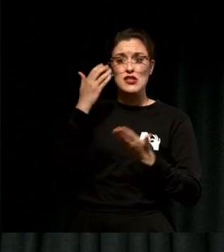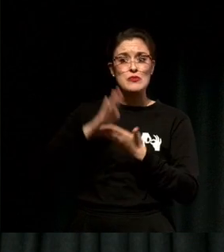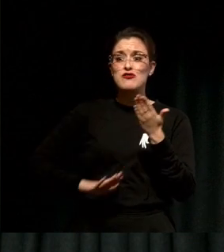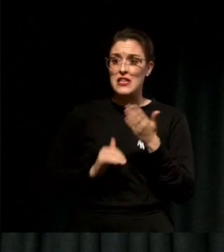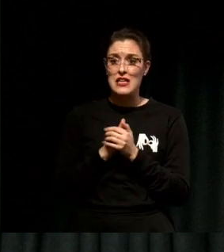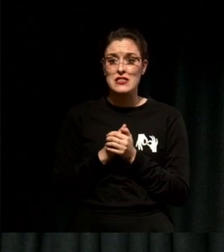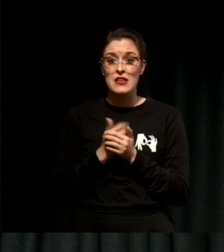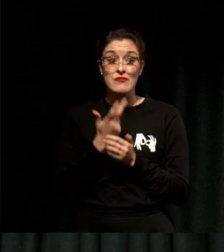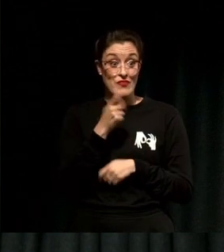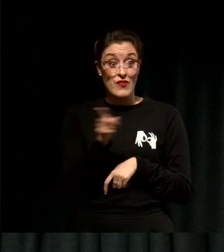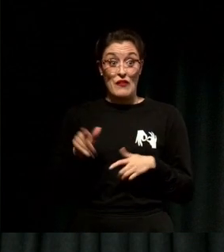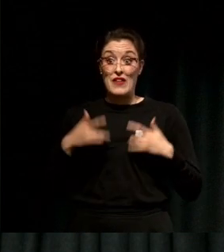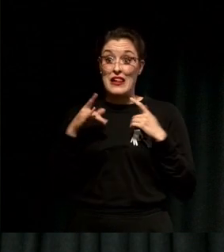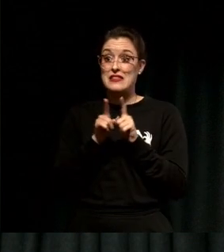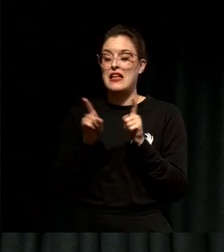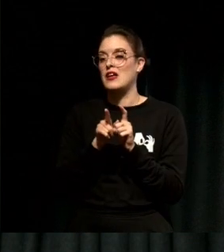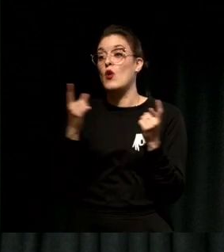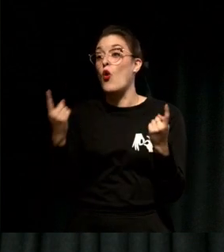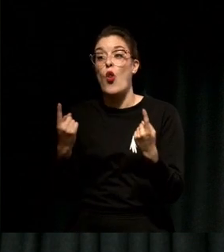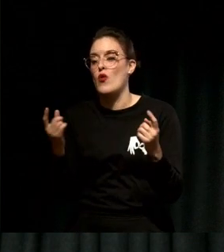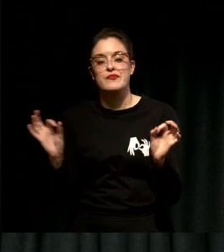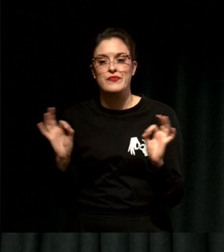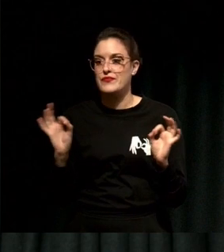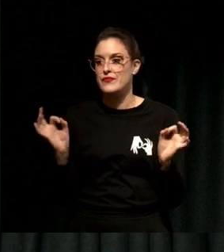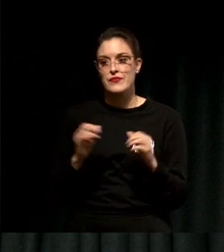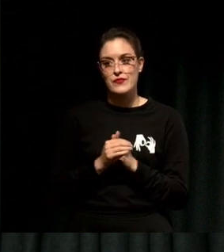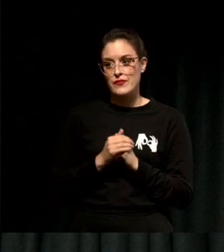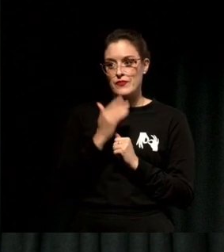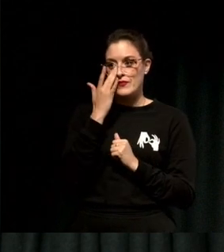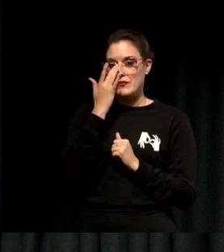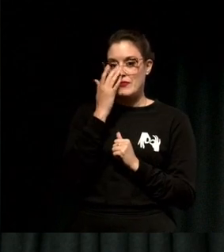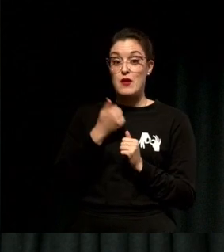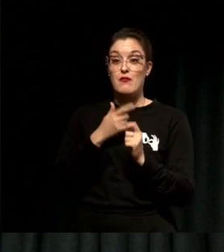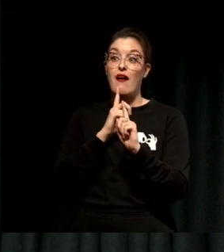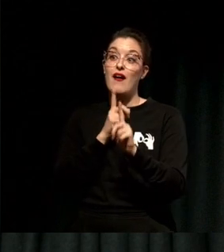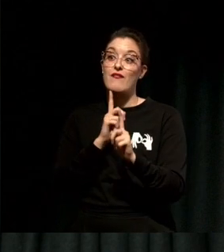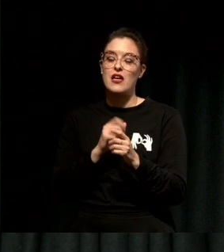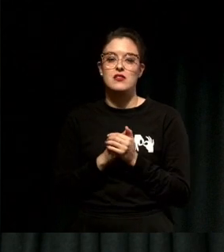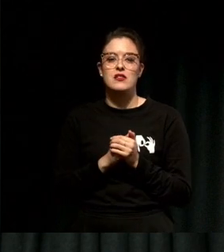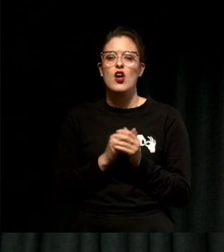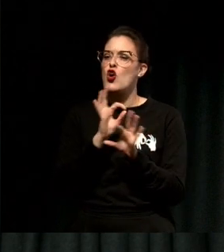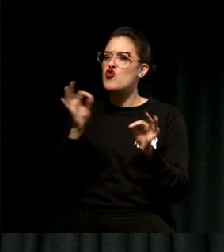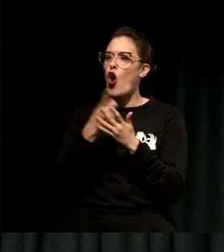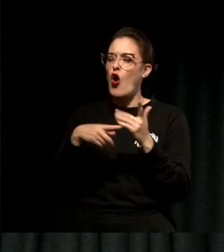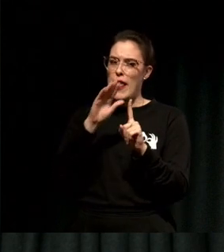like that you're not alone. Now my advice to you is this: don't just work on your resume, but work on building your